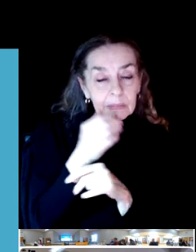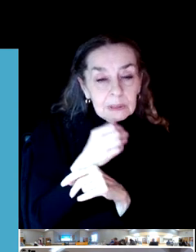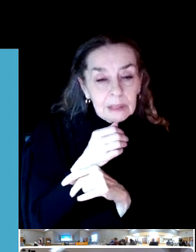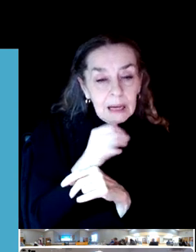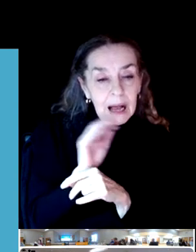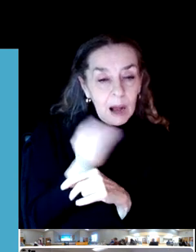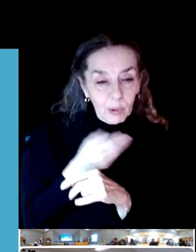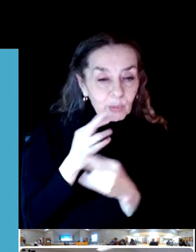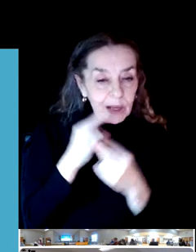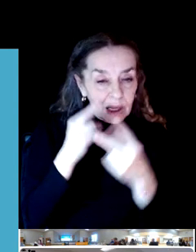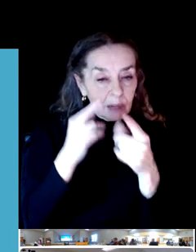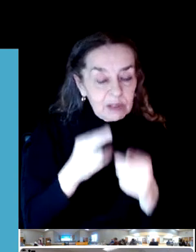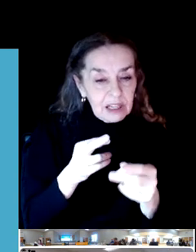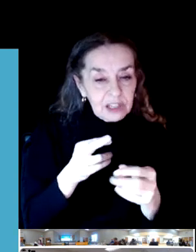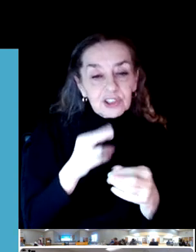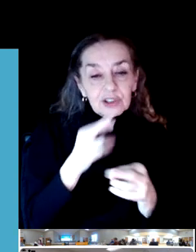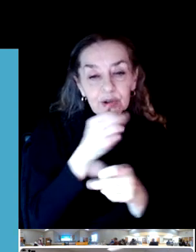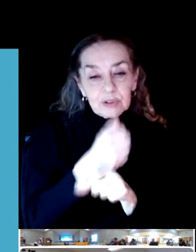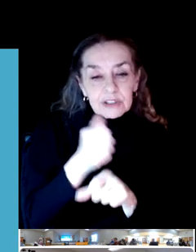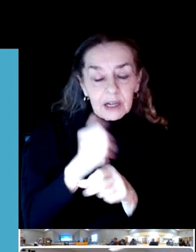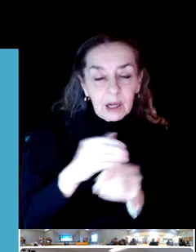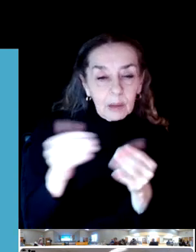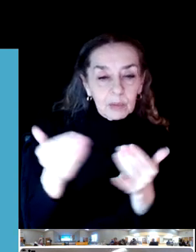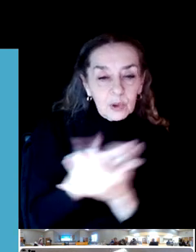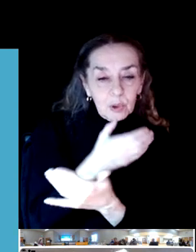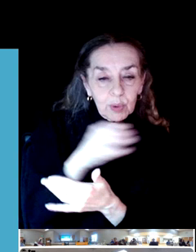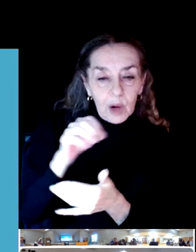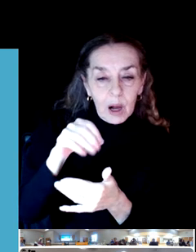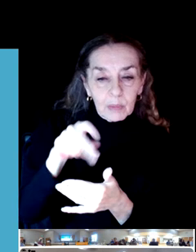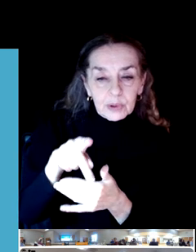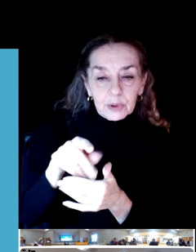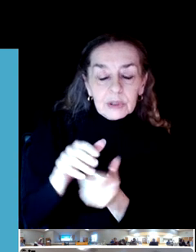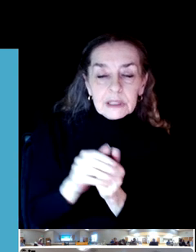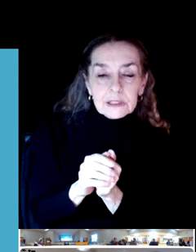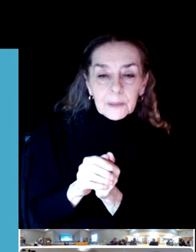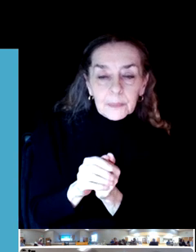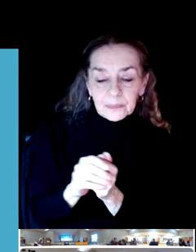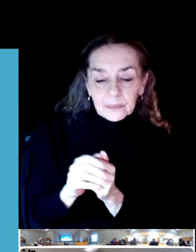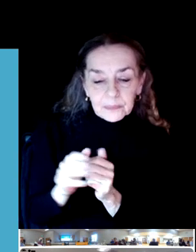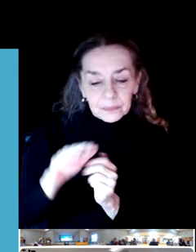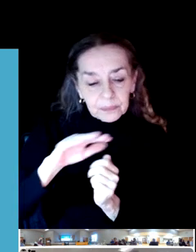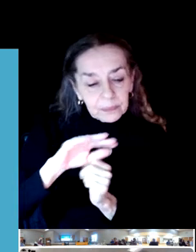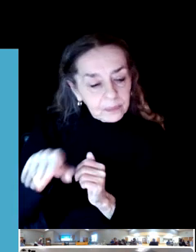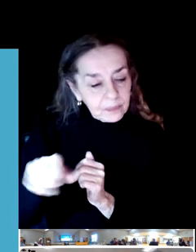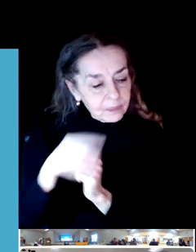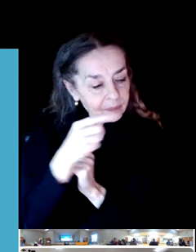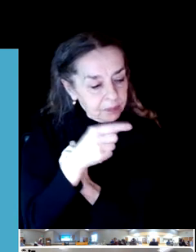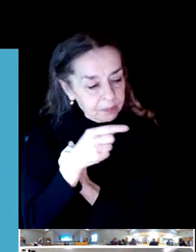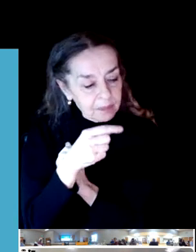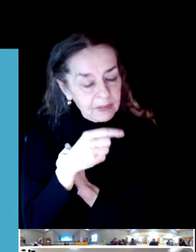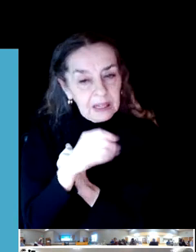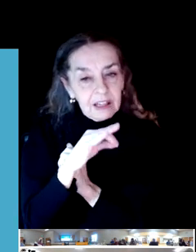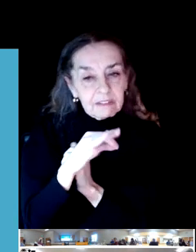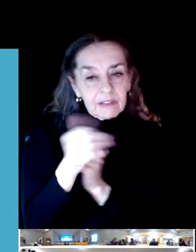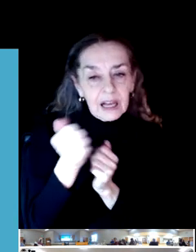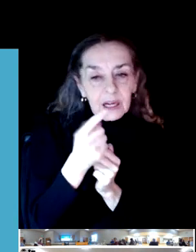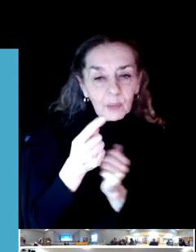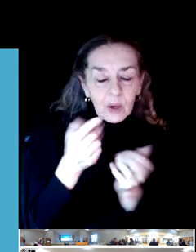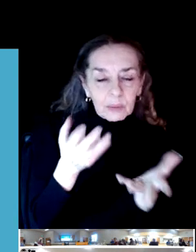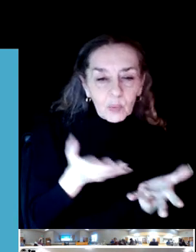Real quick with that. If anyone ever wants to provide direct feedback. To our board, we have